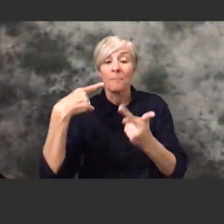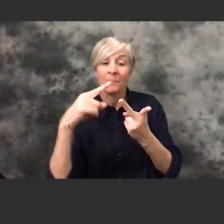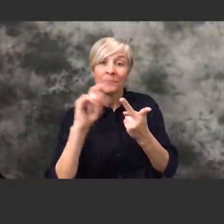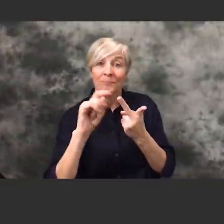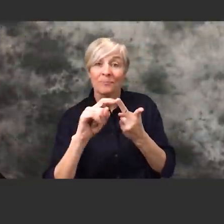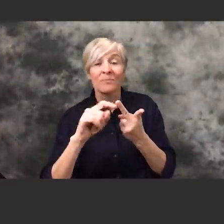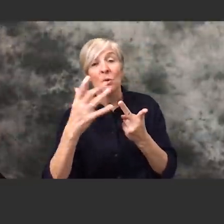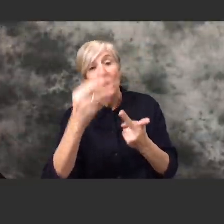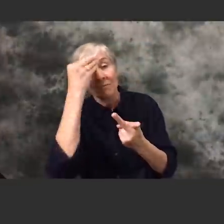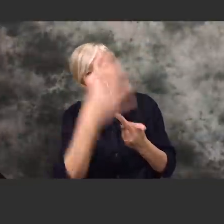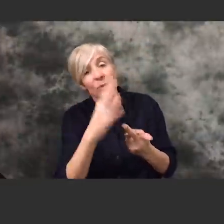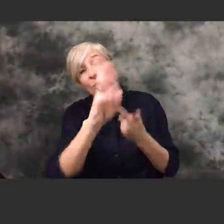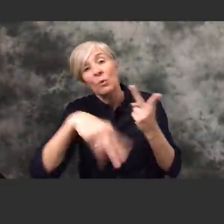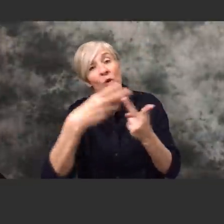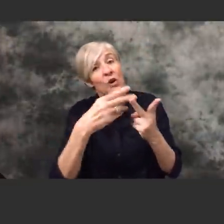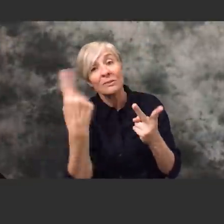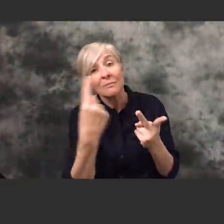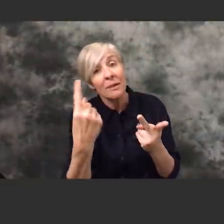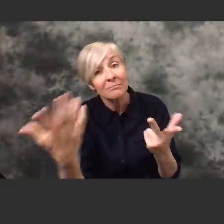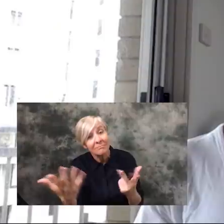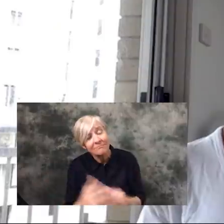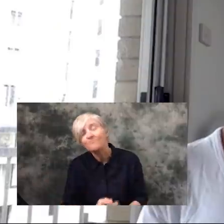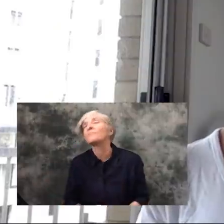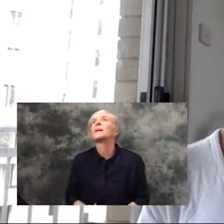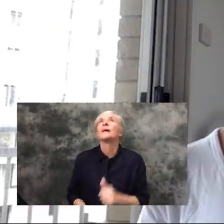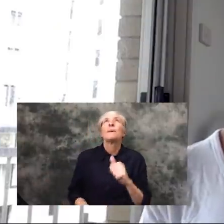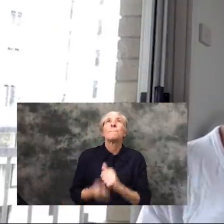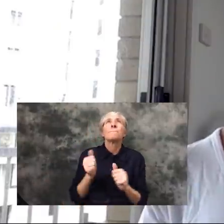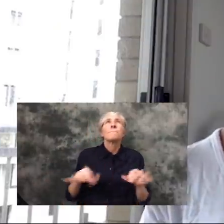anything you'd like to say to the world at large? I think the most important